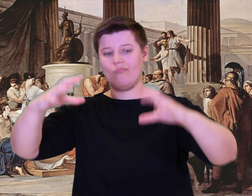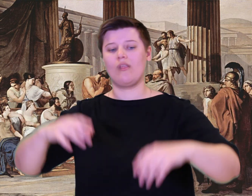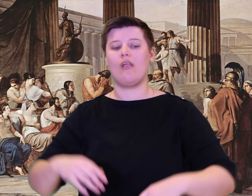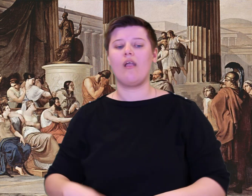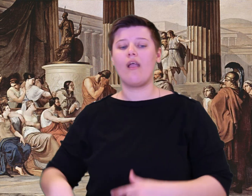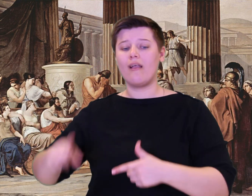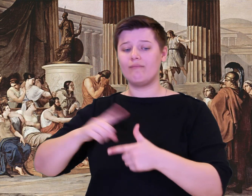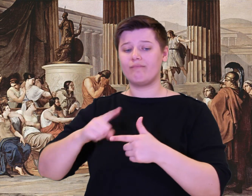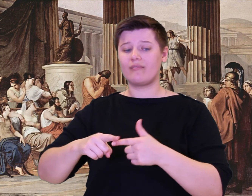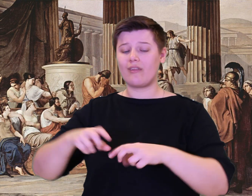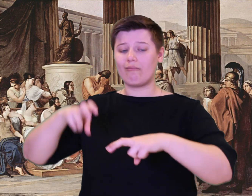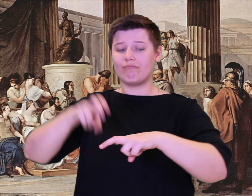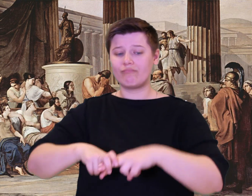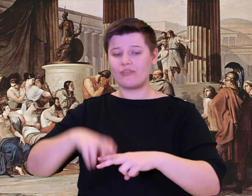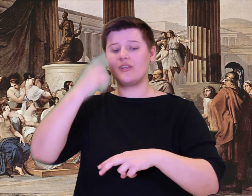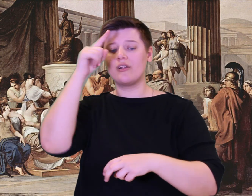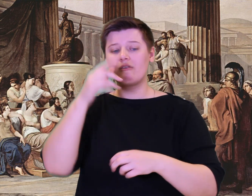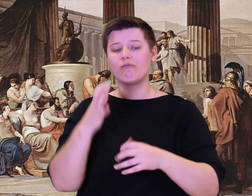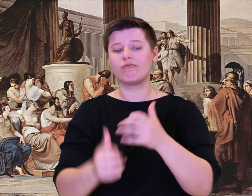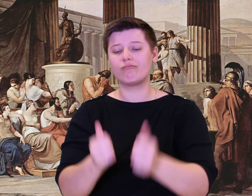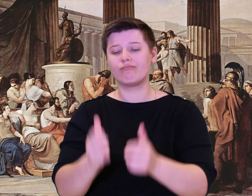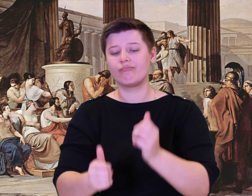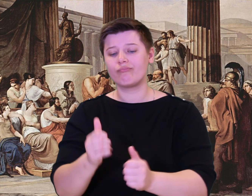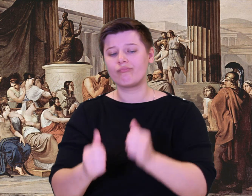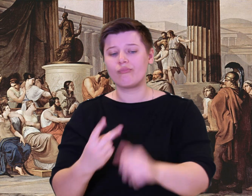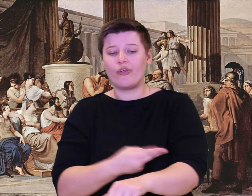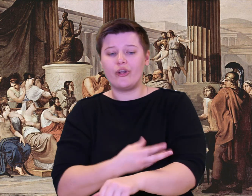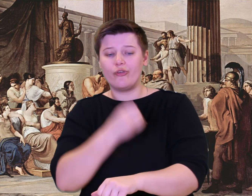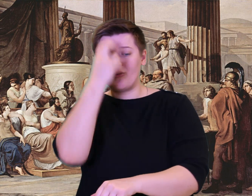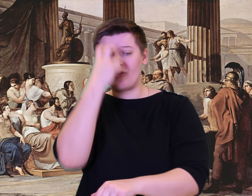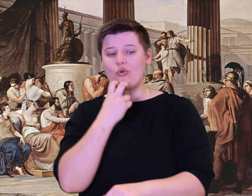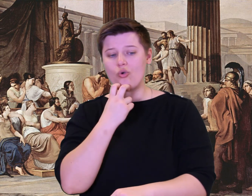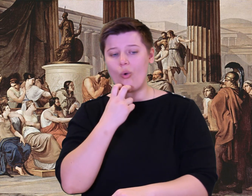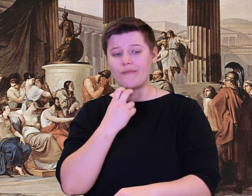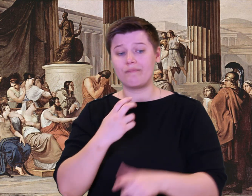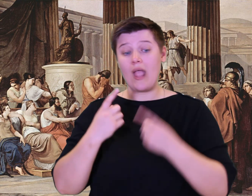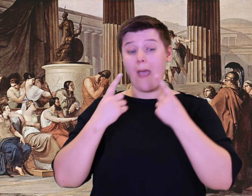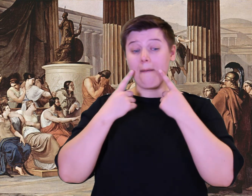door, and sat to milk the sheep and bleating goats in turn, then put the